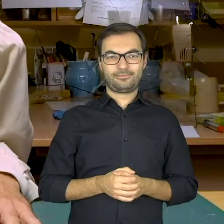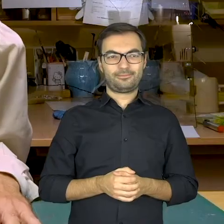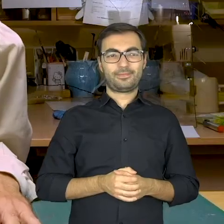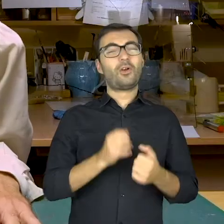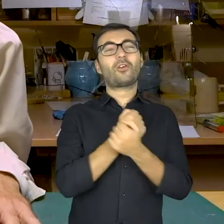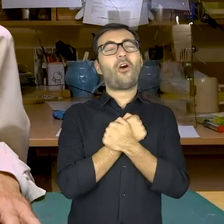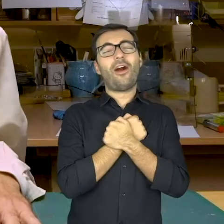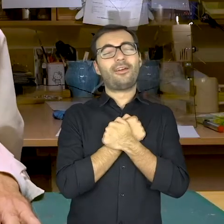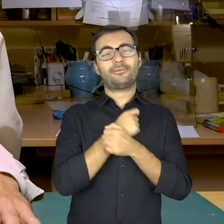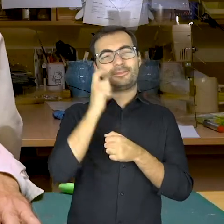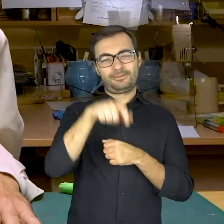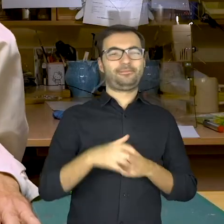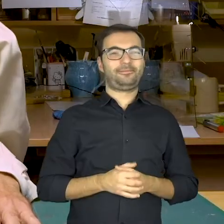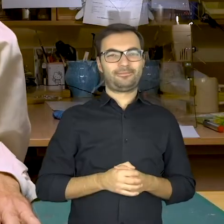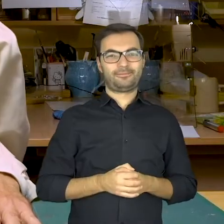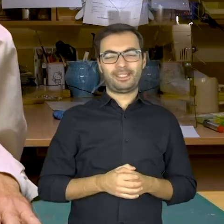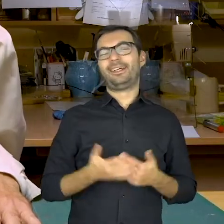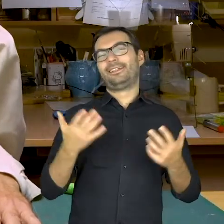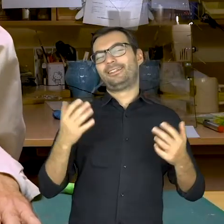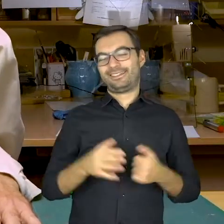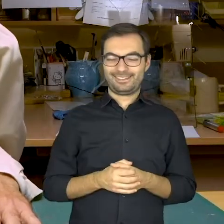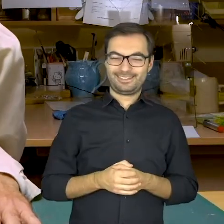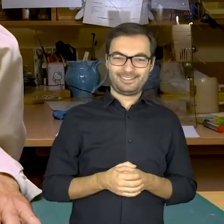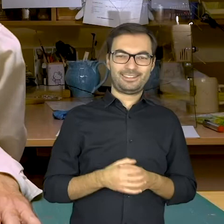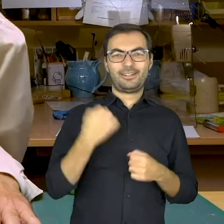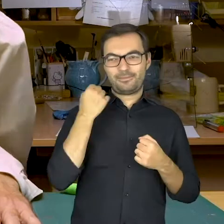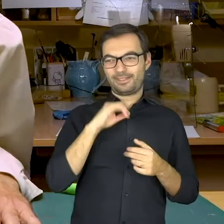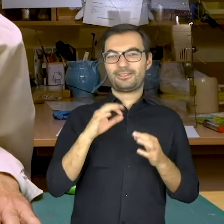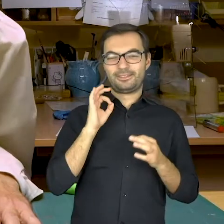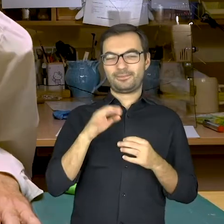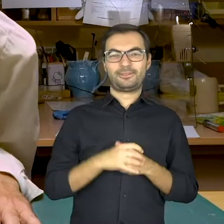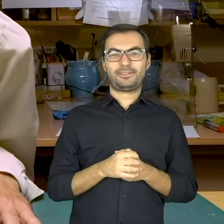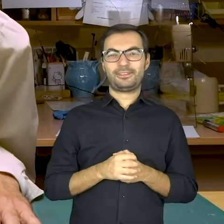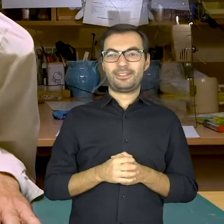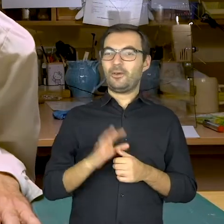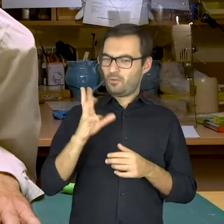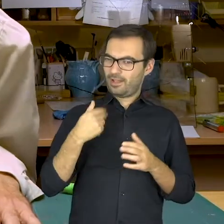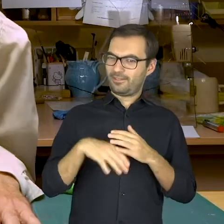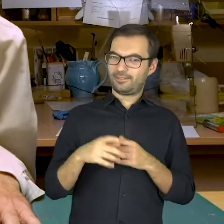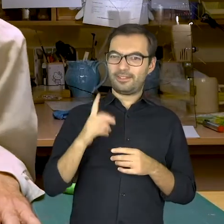I love you, Mr Marian I must say, you are very nice,